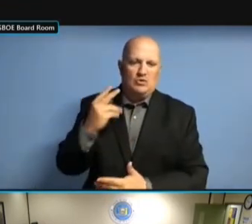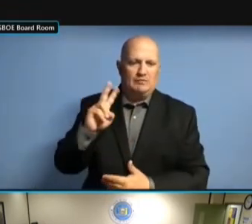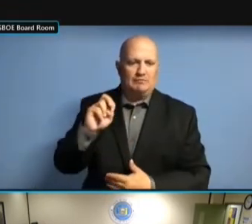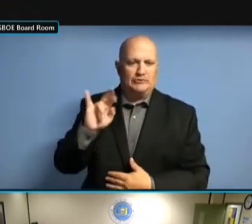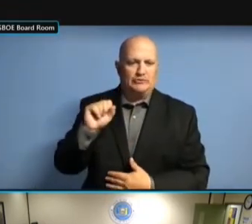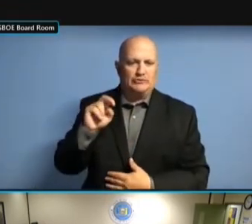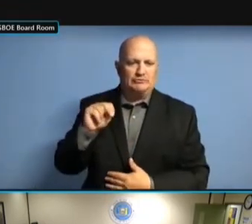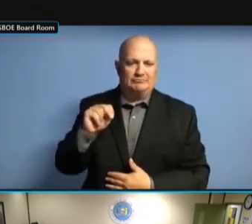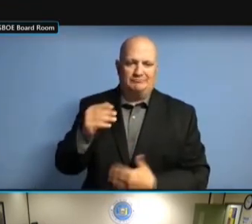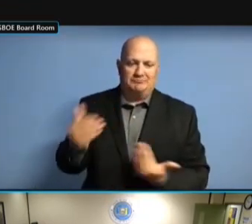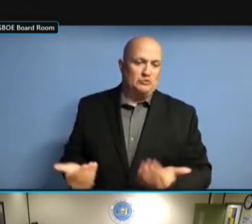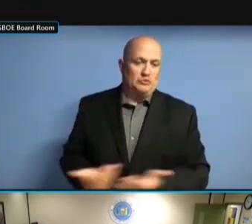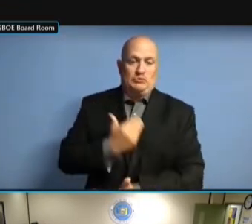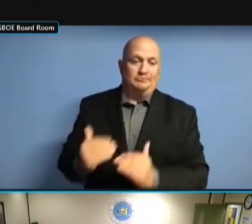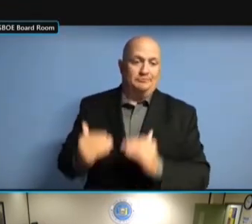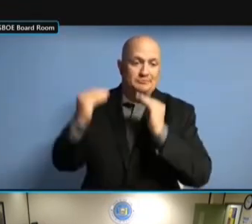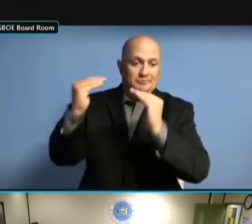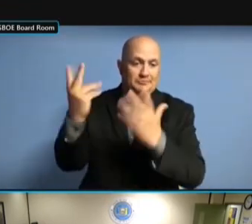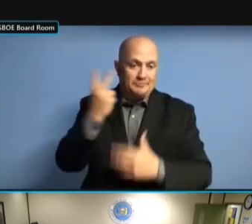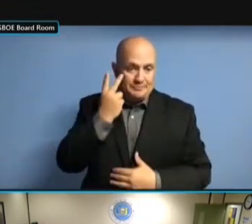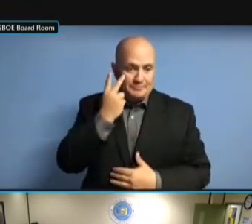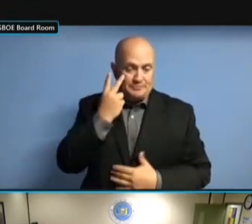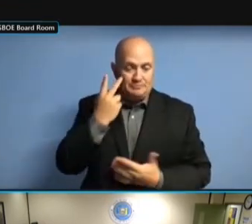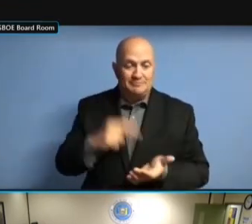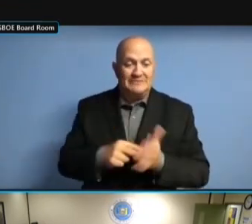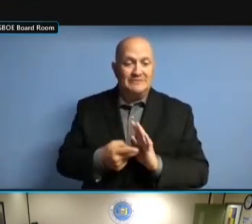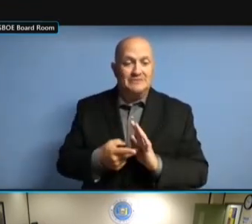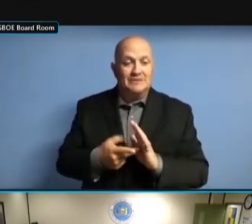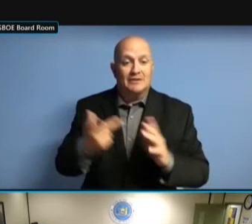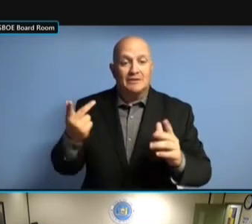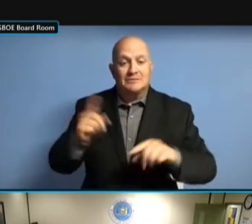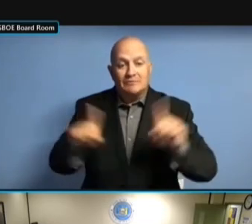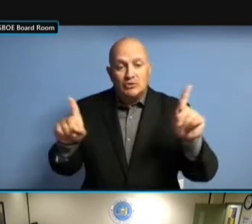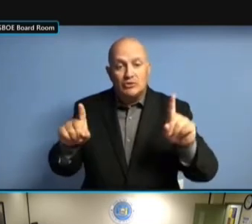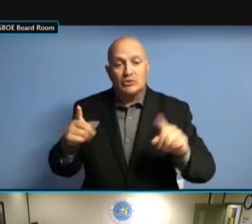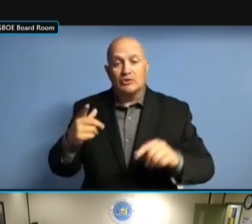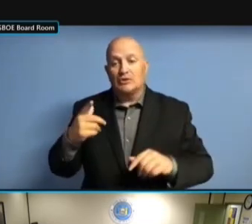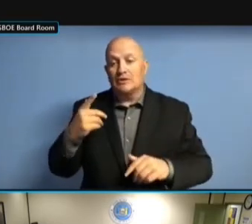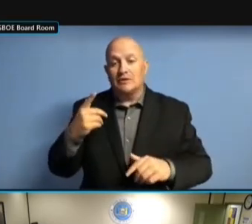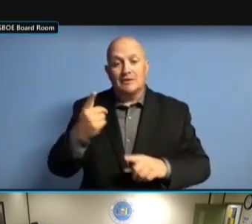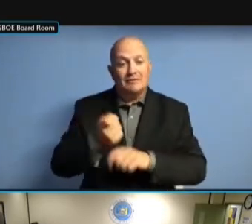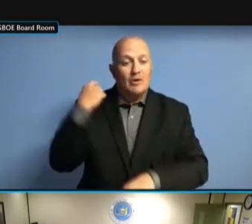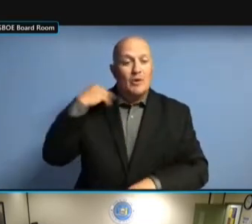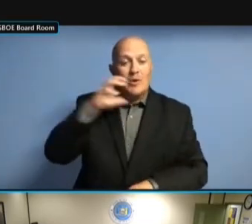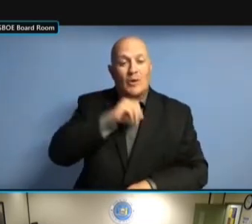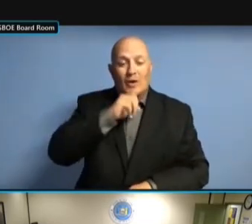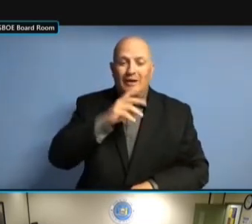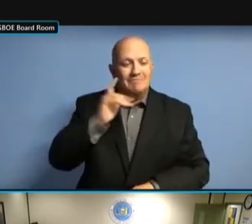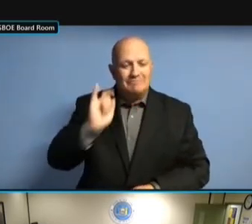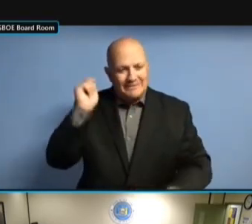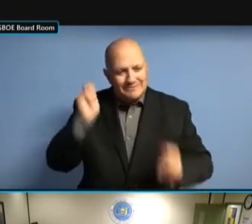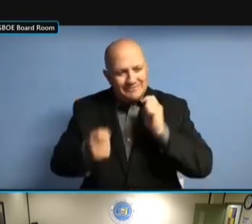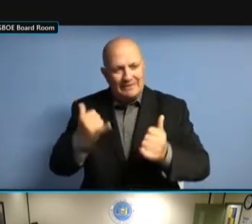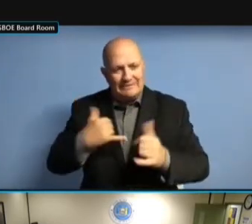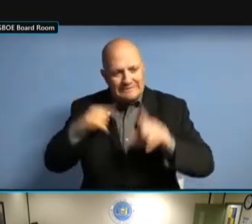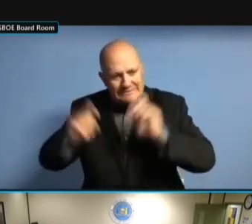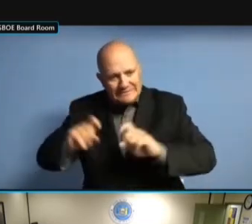NEW, YOU KNOW, BARRAGE OF TESTING FOR THE SOURCE NEW, YOU KNOW, BARRAGE OF TESTING FOR THE SOURCE CODE NEW, YOU KNOW, BARRAGE OF TESTING FOR THE SOURCE CODE AT TESTING FOR THE SOURCE CODE AT TESTING FOR THE SOURCE CODE AT THE TESTING FOR THE SOURCE CODE AT THE VERY TESTING FOR THE SOURCE CODE AT THE VERY LEAST. THE VERY LEAST. THE VERY LEAST. THEY'RE THE VERY LEAST. THEY'RE ALSO THE VERY LEAST. THEY'RE ALSO LOOKING THE VERY LEAST. THEY'RE ALSO LOOKING AT THEY'RE ALSO LOOKING AT THEY'RE ALSO LOOKING AT SUBMITTING THEY'RE ALSO LOOKING AT SUBMITTING ANOTHER THEY'RE ALSO LOOKING AT SUBMITTING ANOTHER PIECE